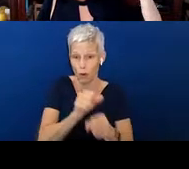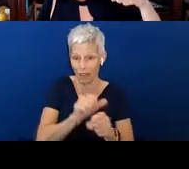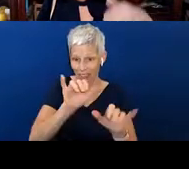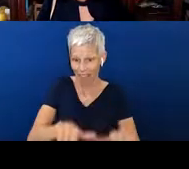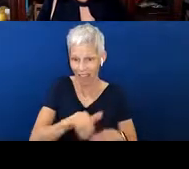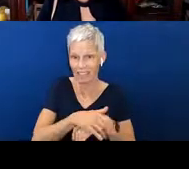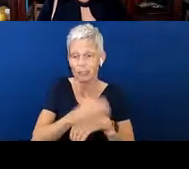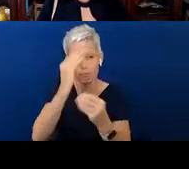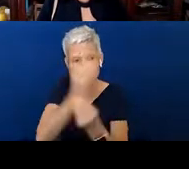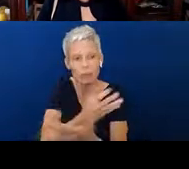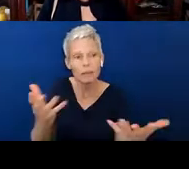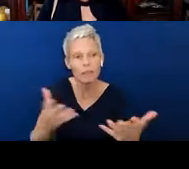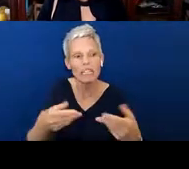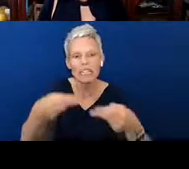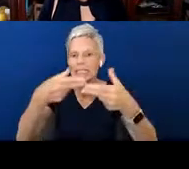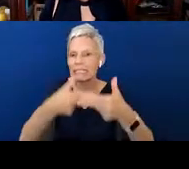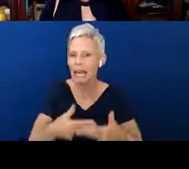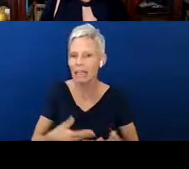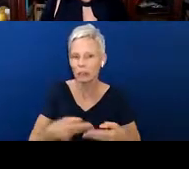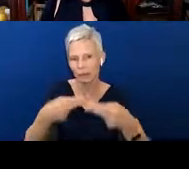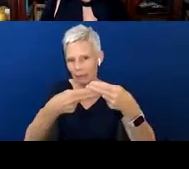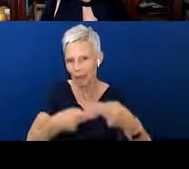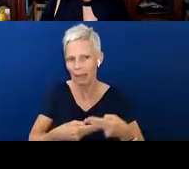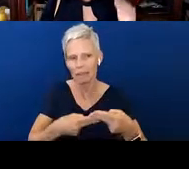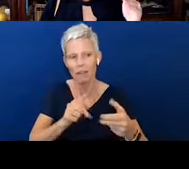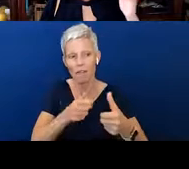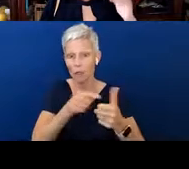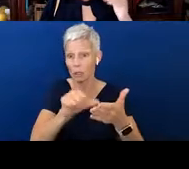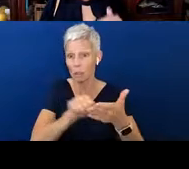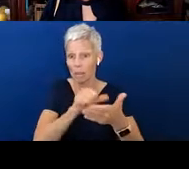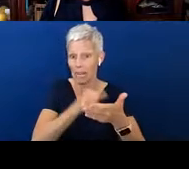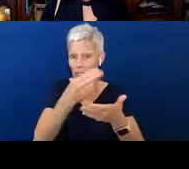know that on these slides, this first page of resources are the links that'll take you to the